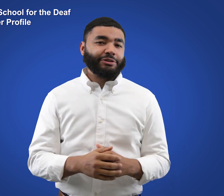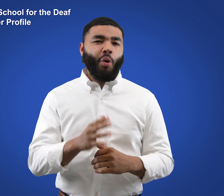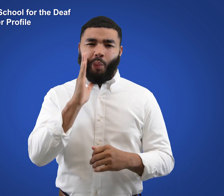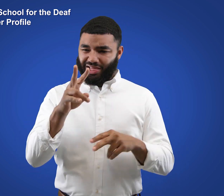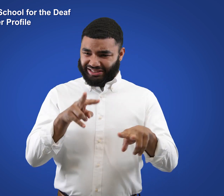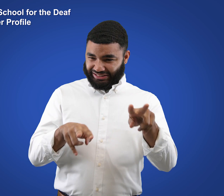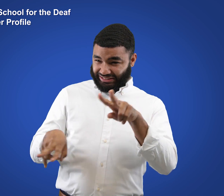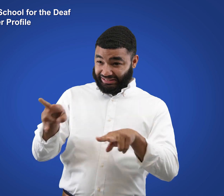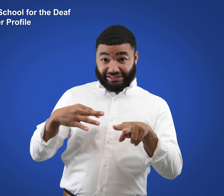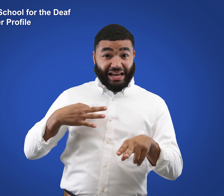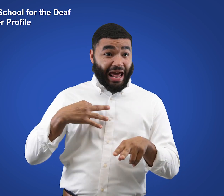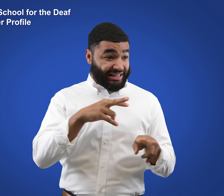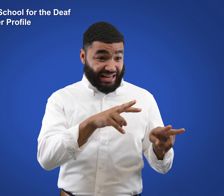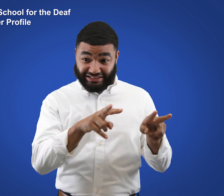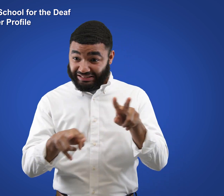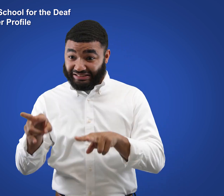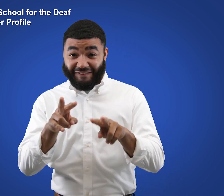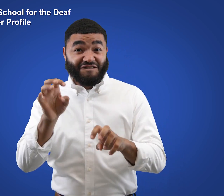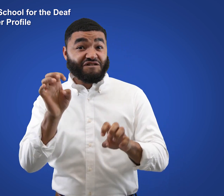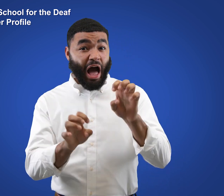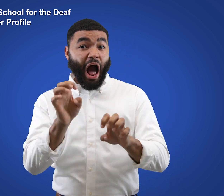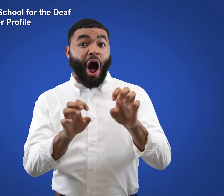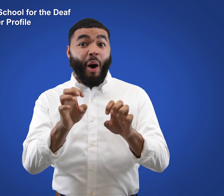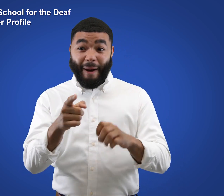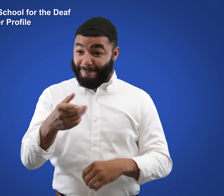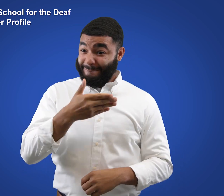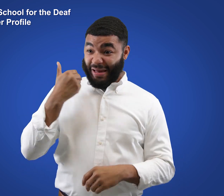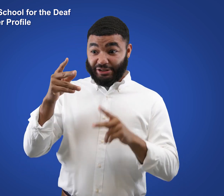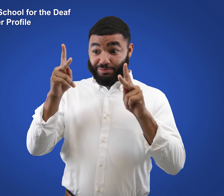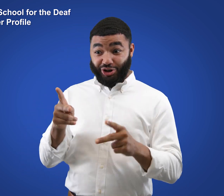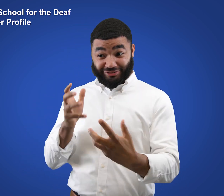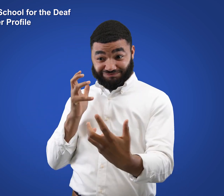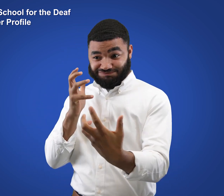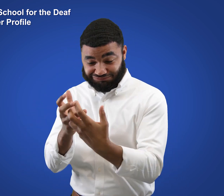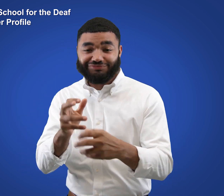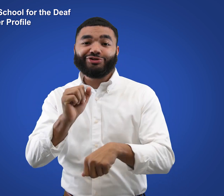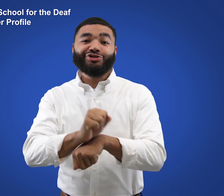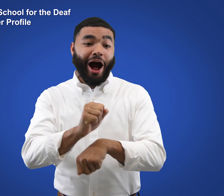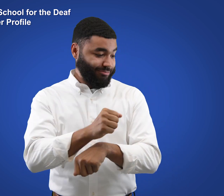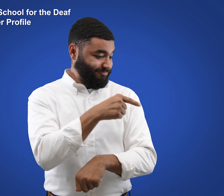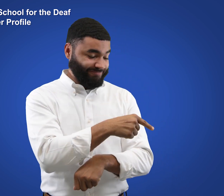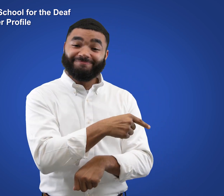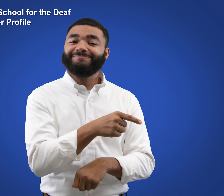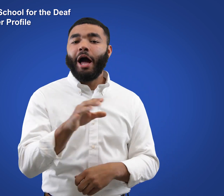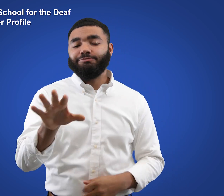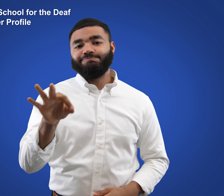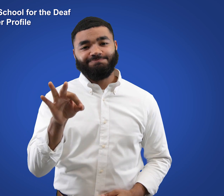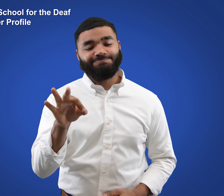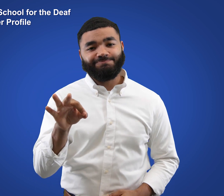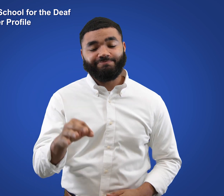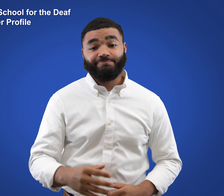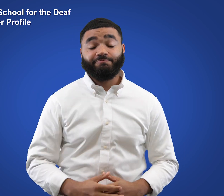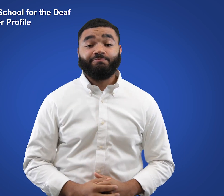to evaluate the best person for the position.